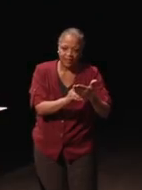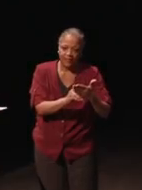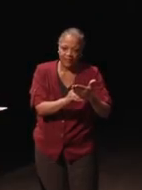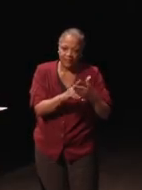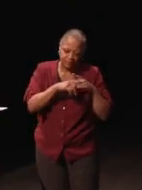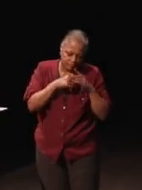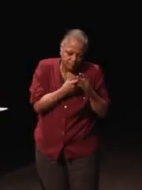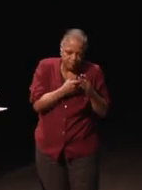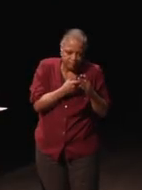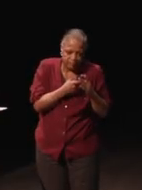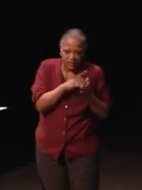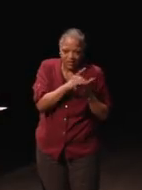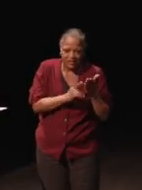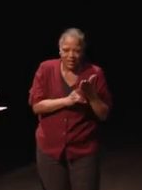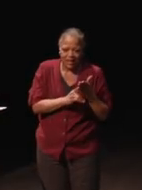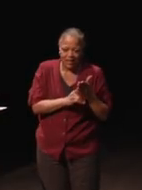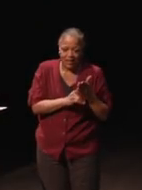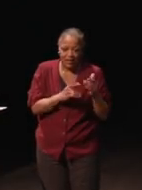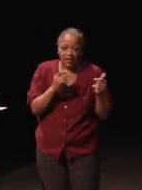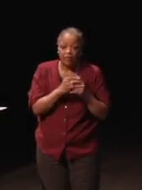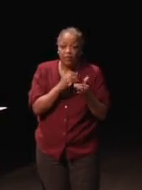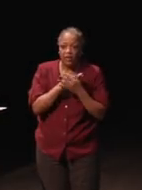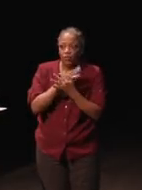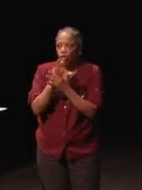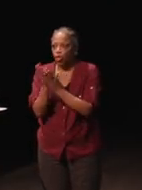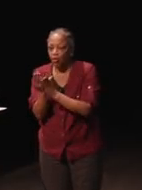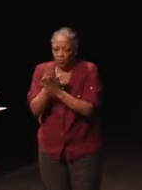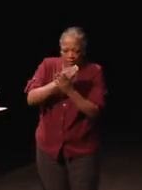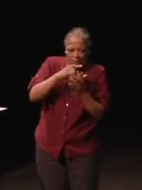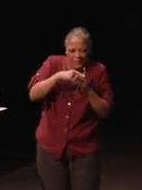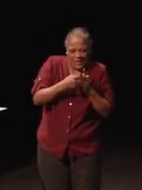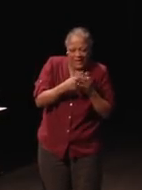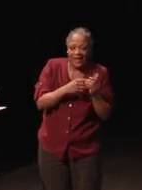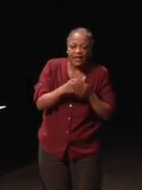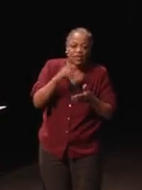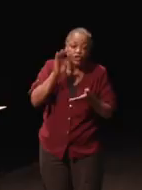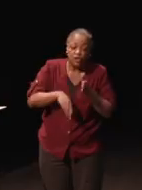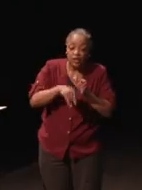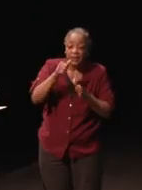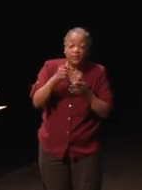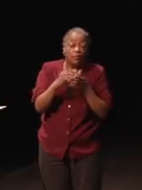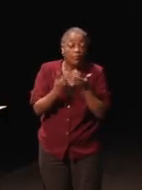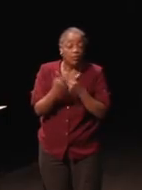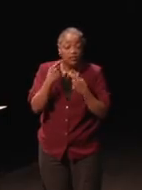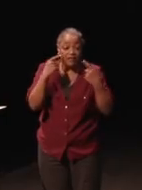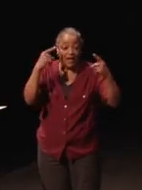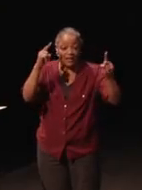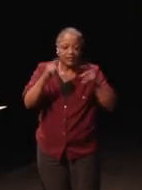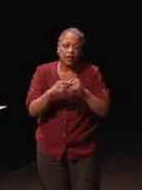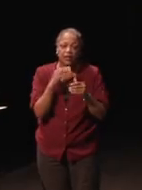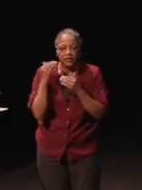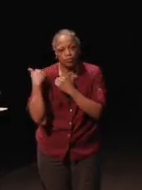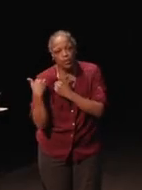That's going to be when it's least burdensome, least costly, and most effective. The example I like to give